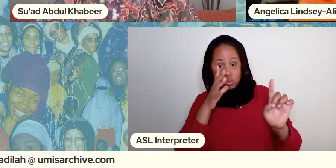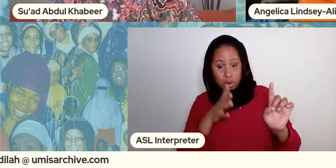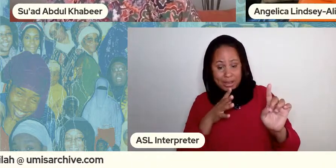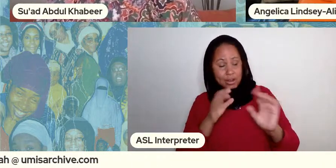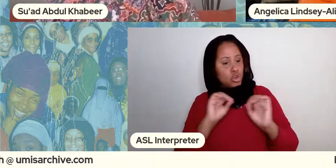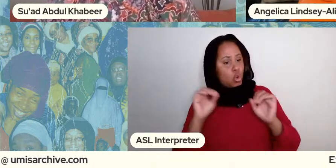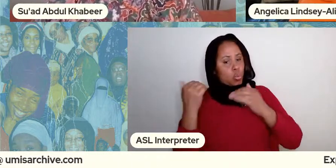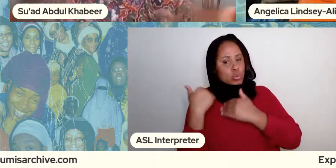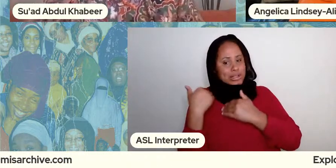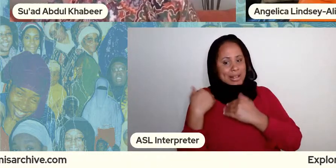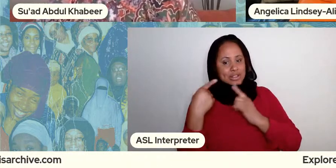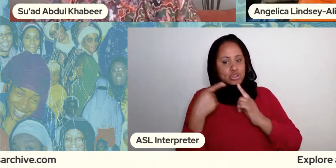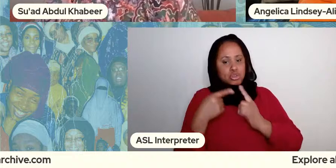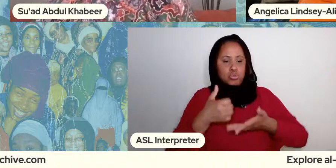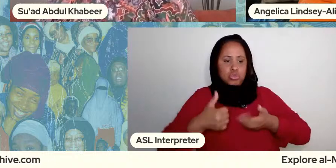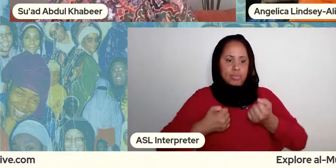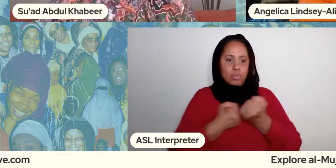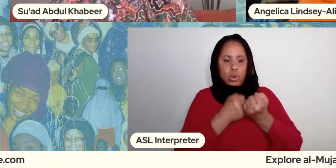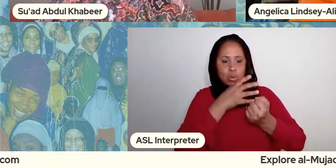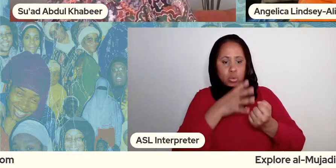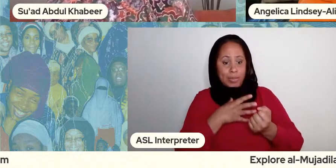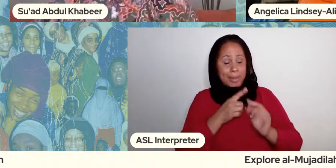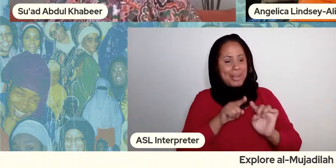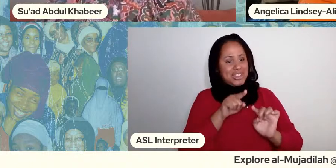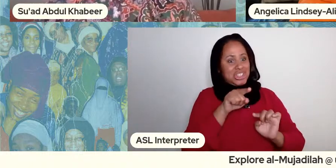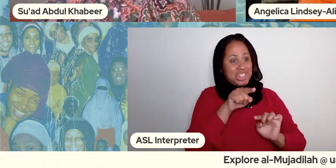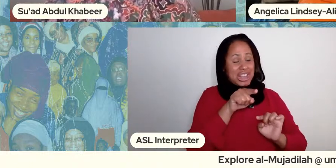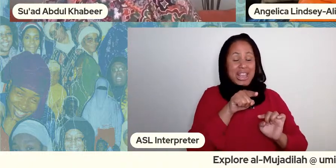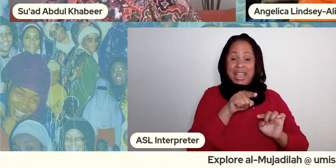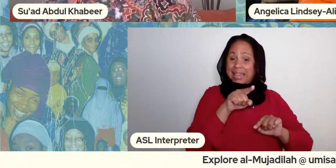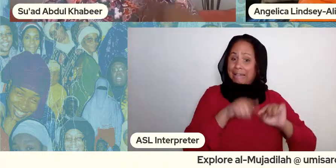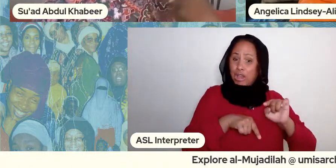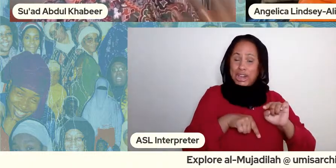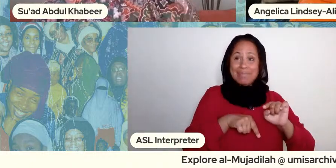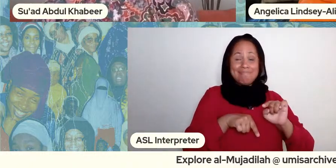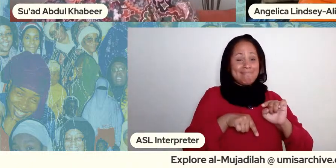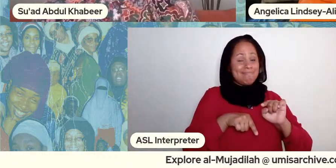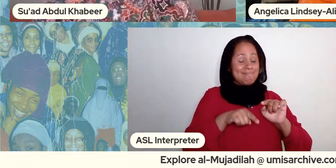able to sort of get on her life and do other things right so the way that the tradition is